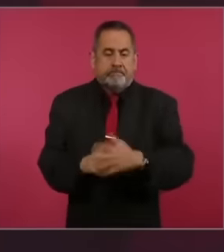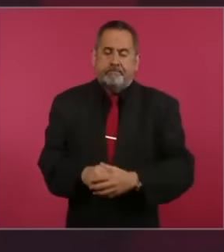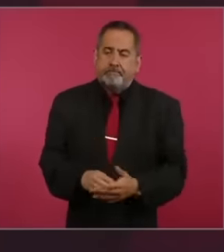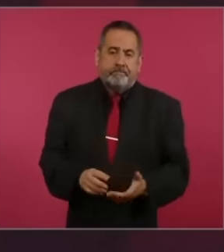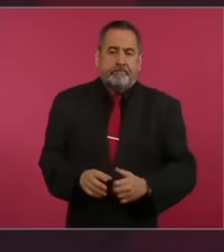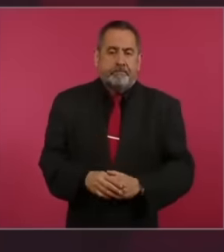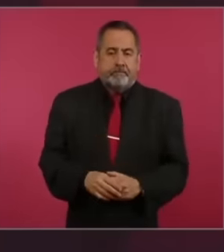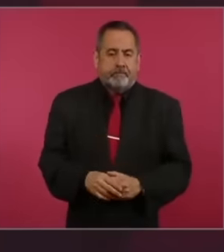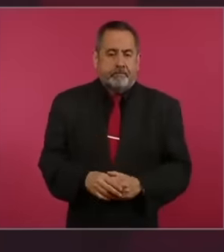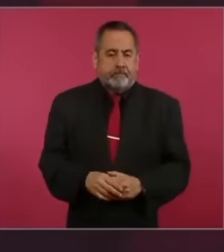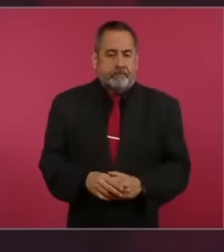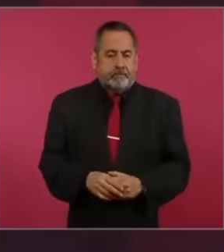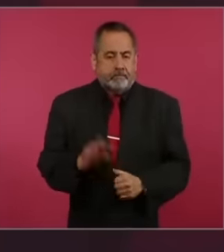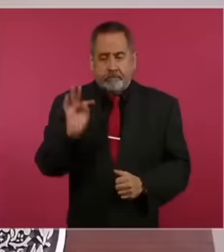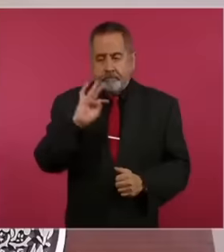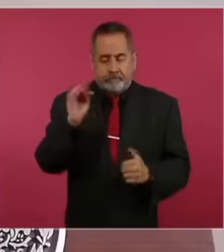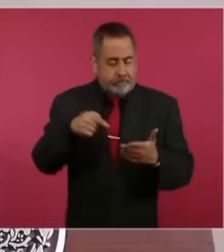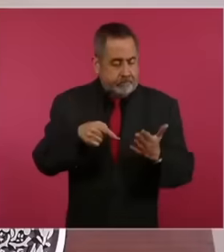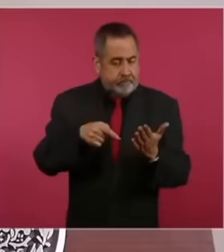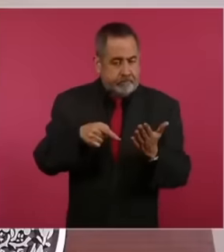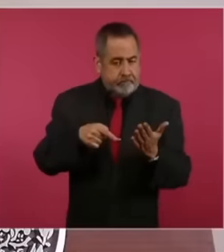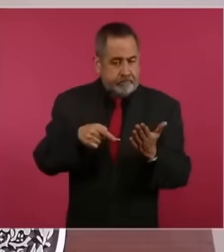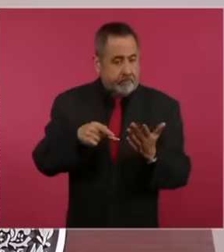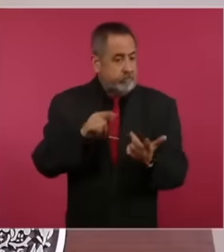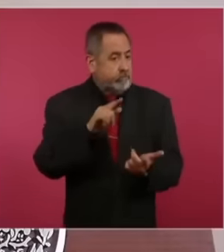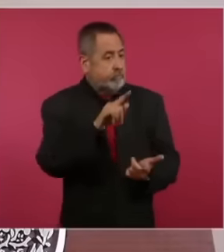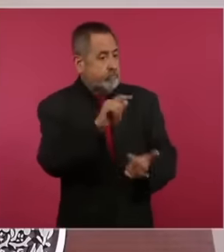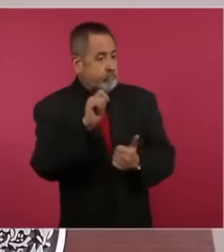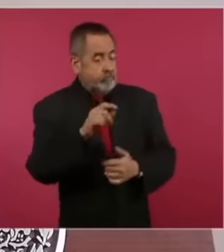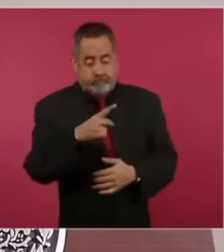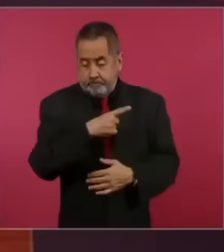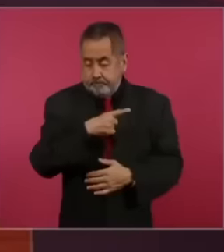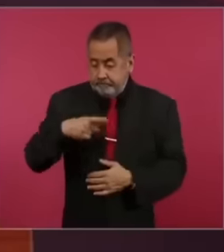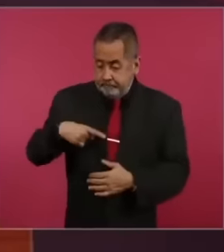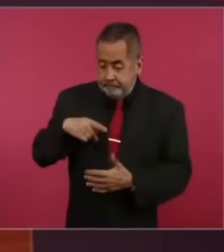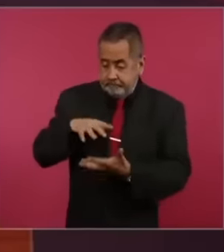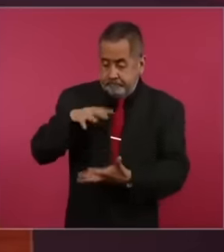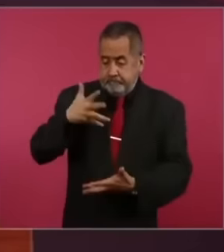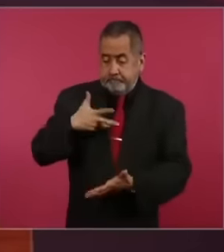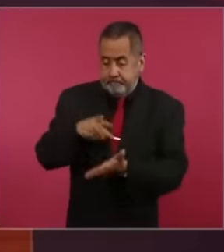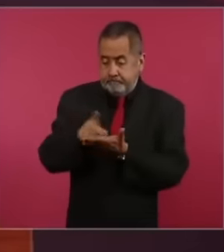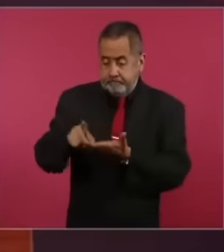is not being able to collect what the state has the right. In